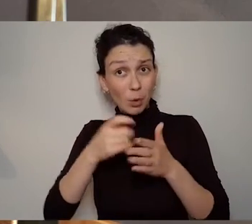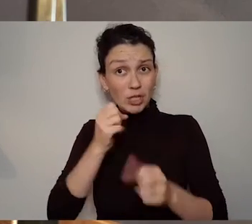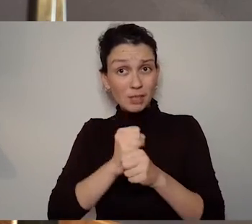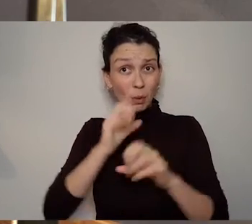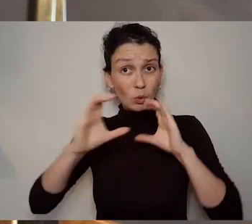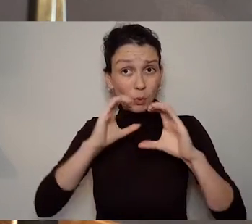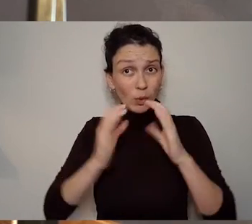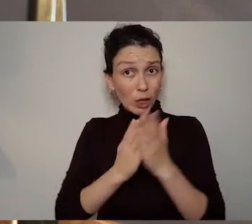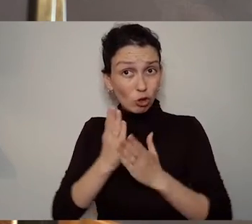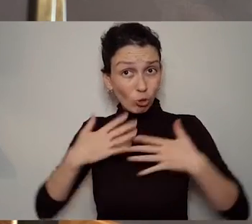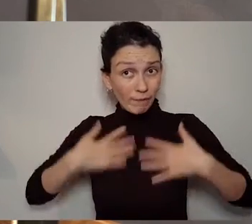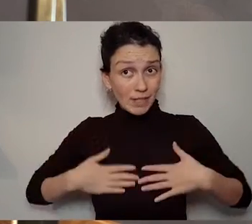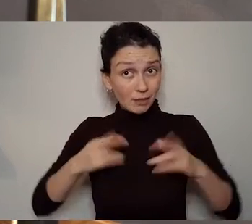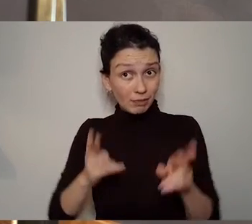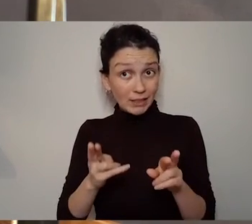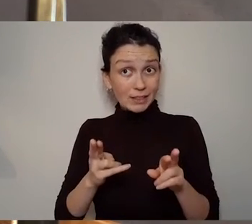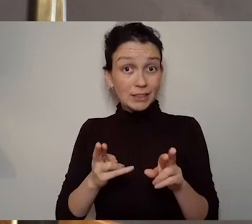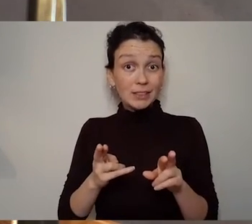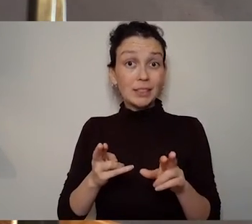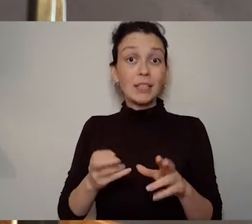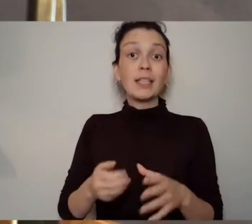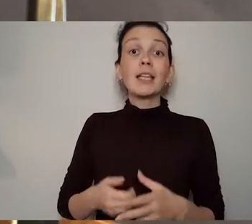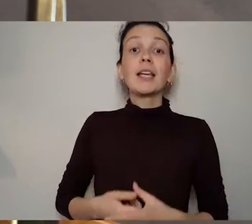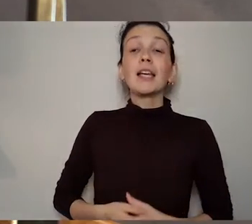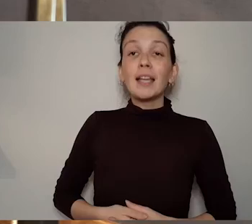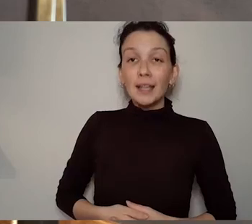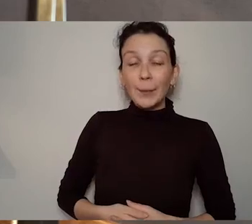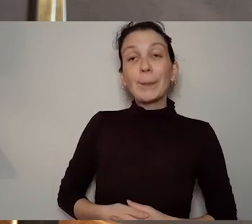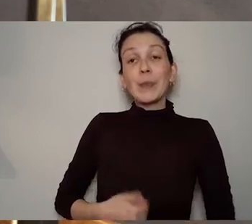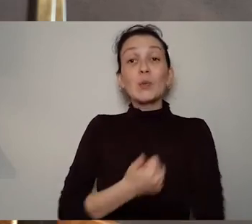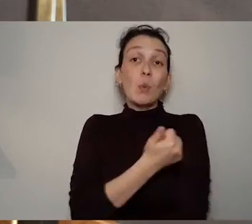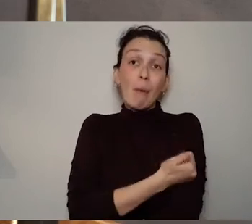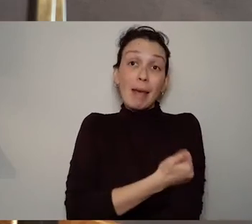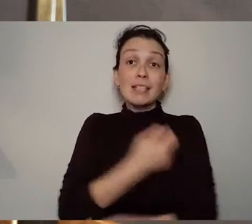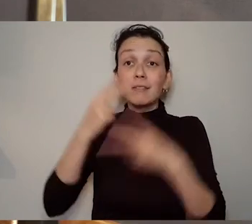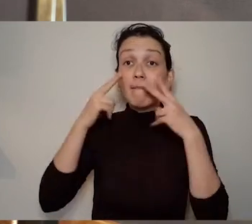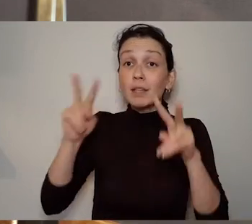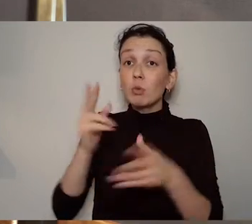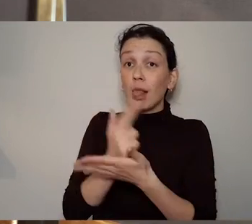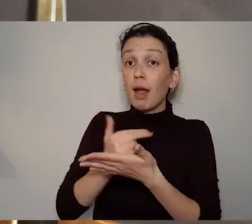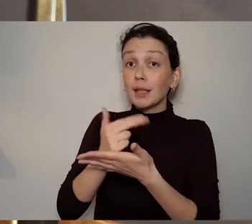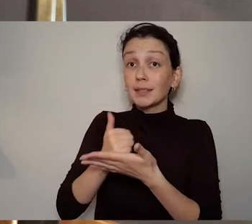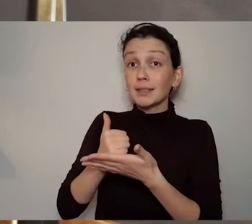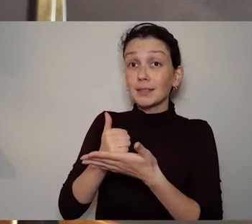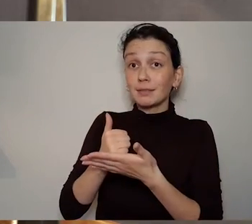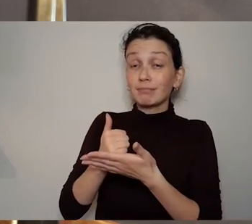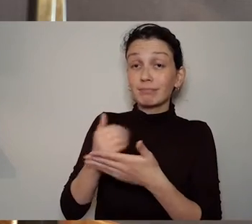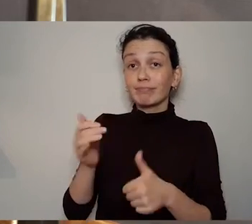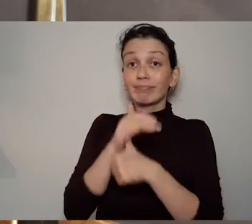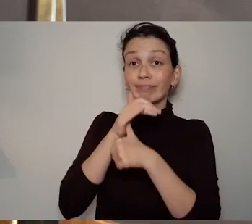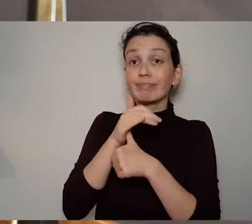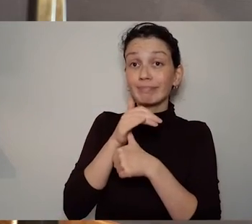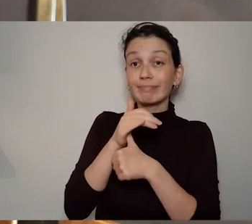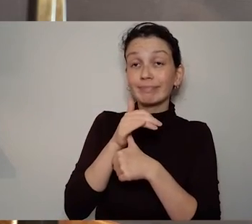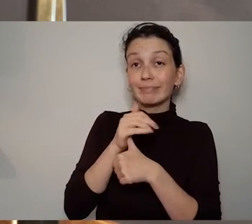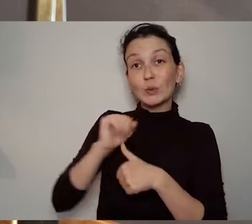artist first and foremost and the the body is her her canvas if you like as Una explained